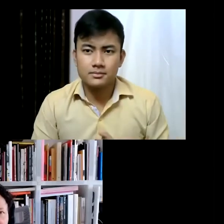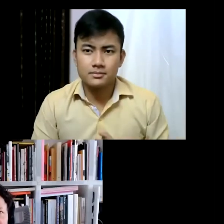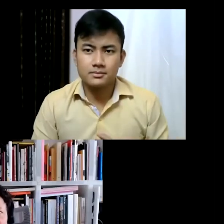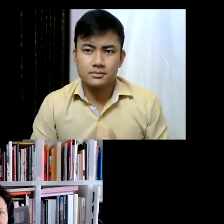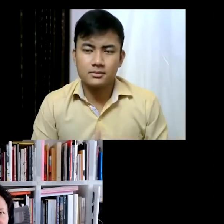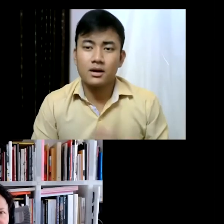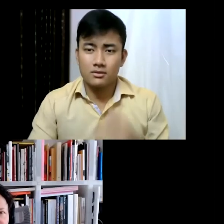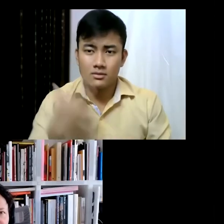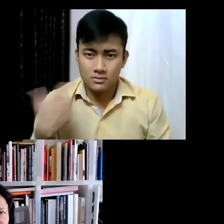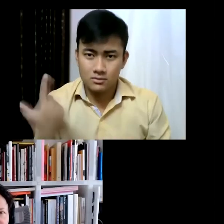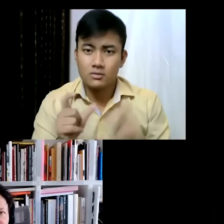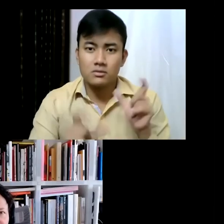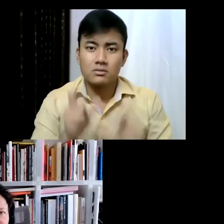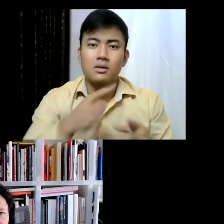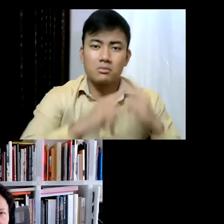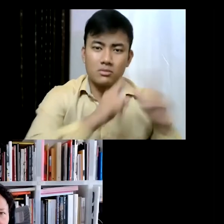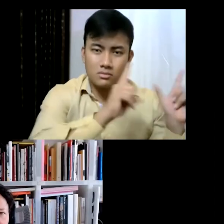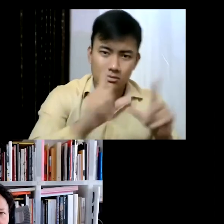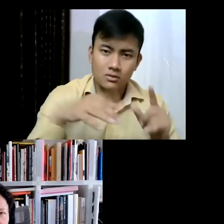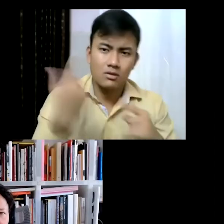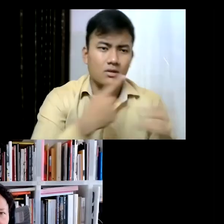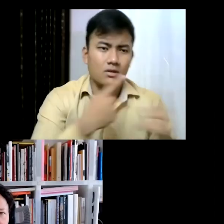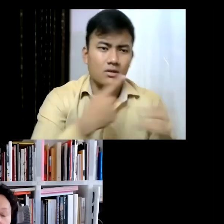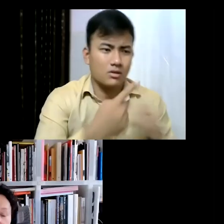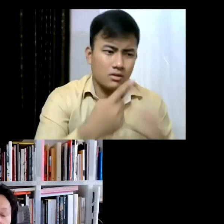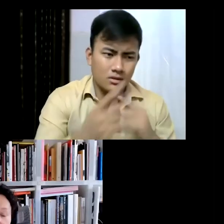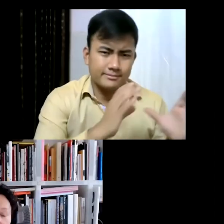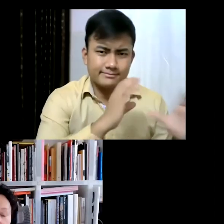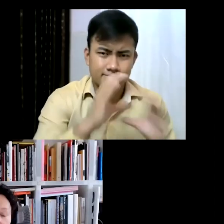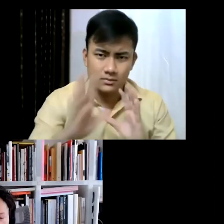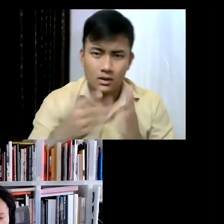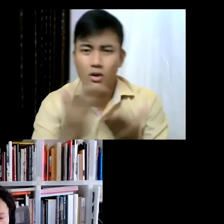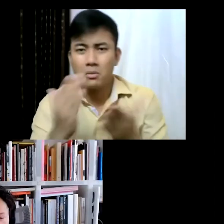museums and cultural institutions about not just about programs and content,